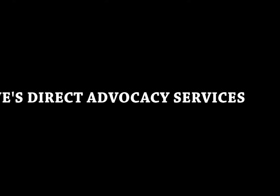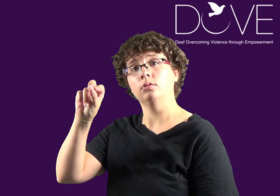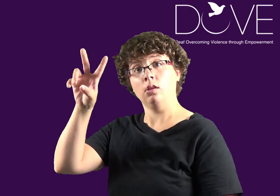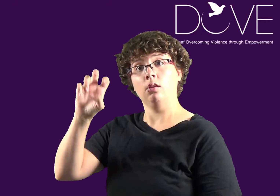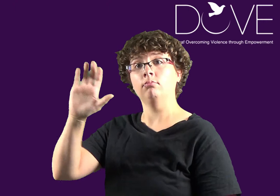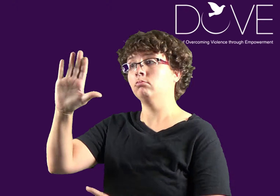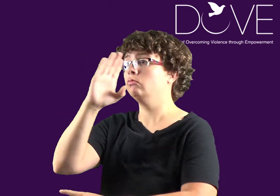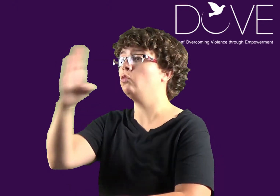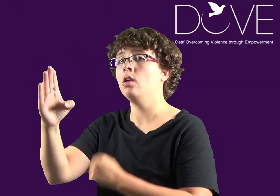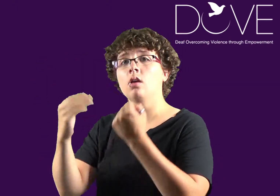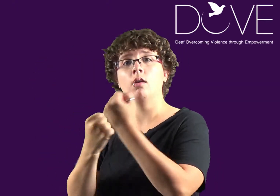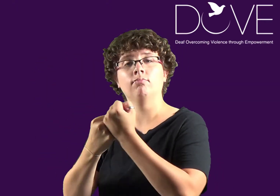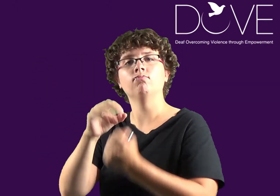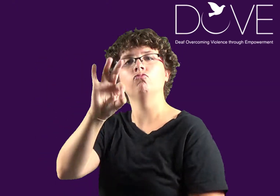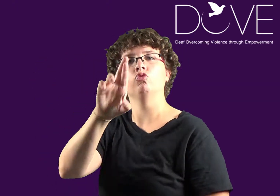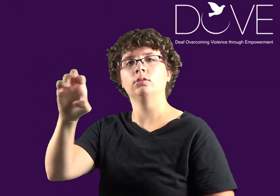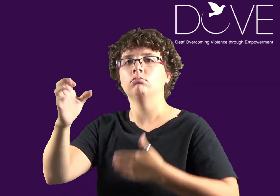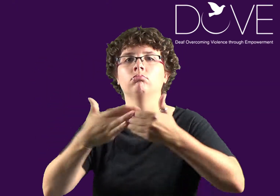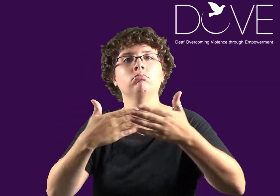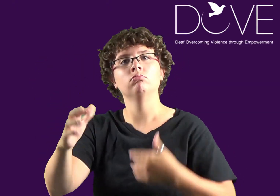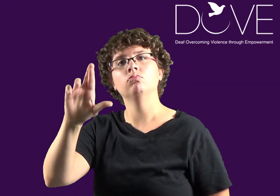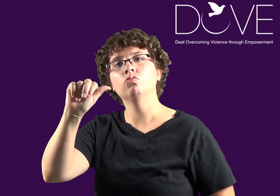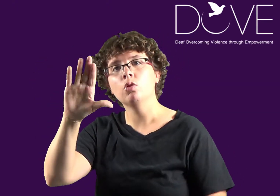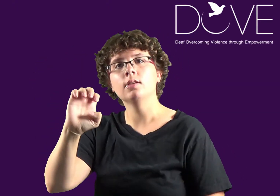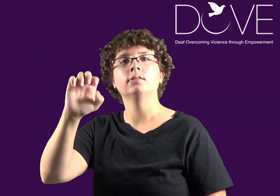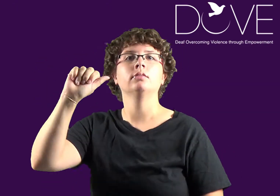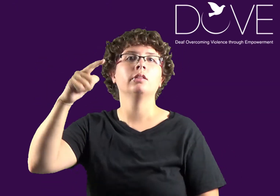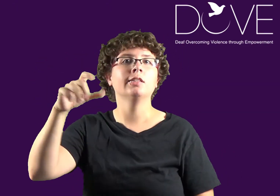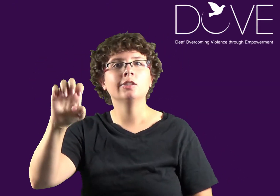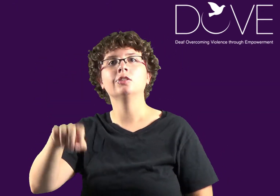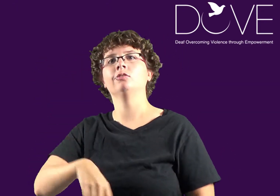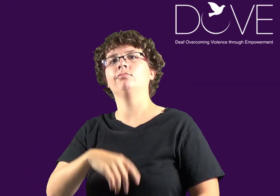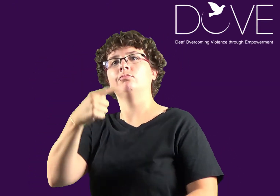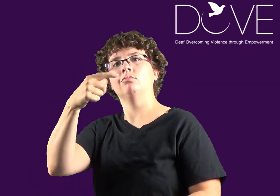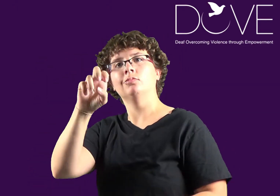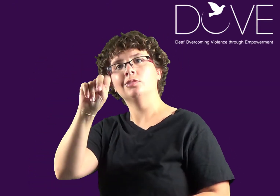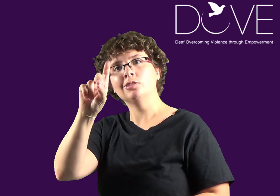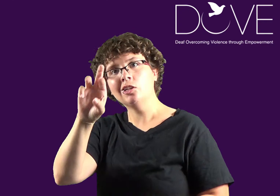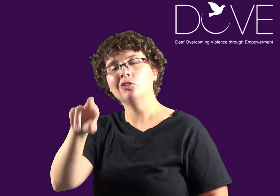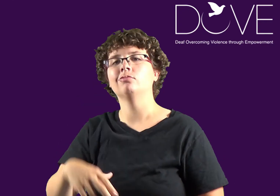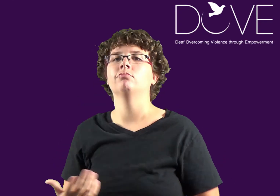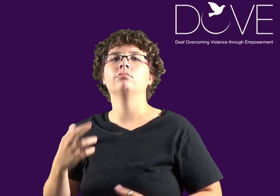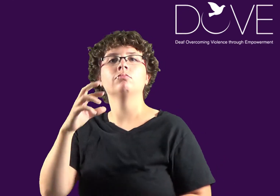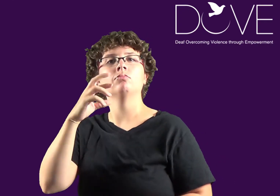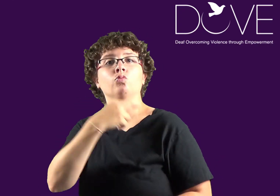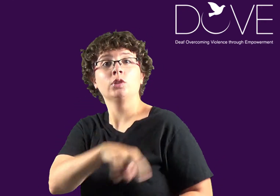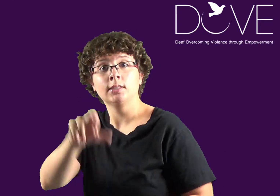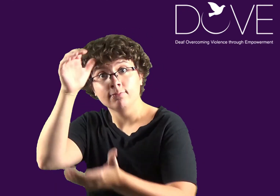DOVE's direct advocacy services are free regardless race, age, gender, religion